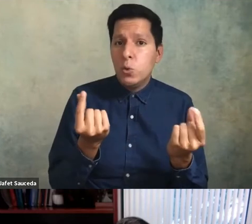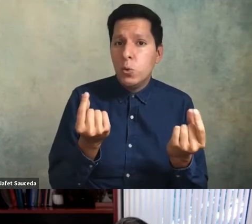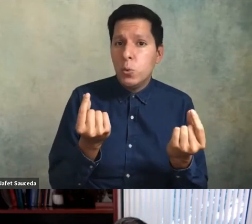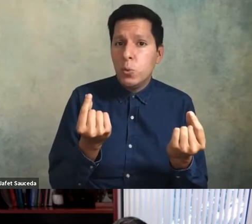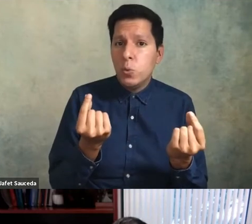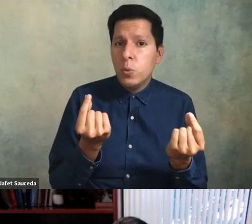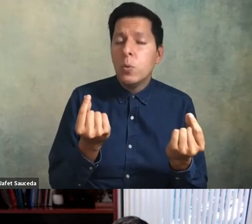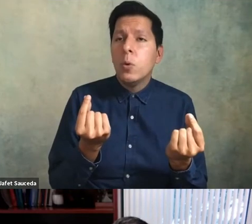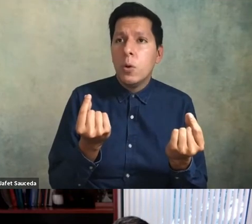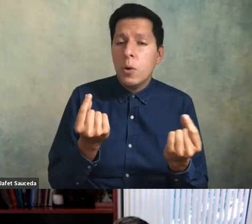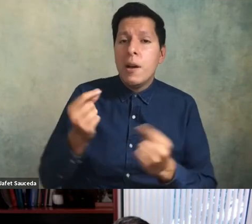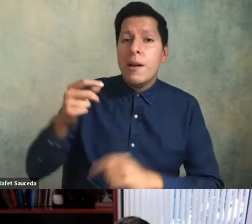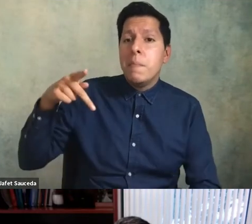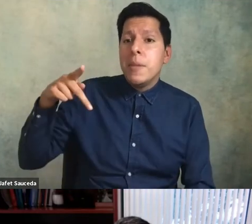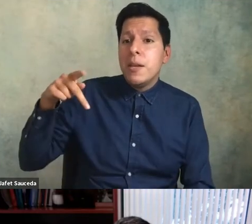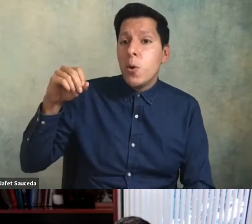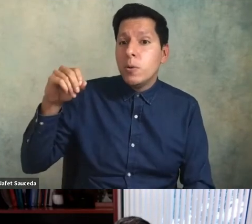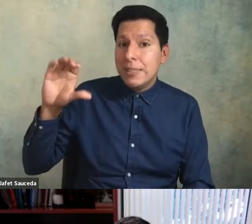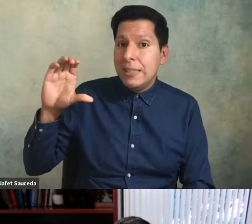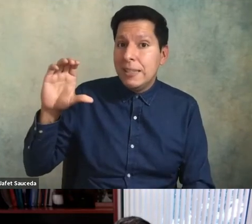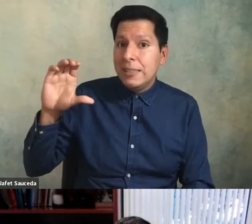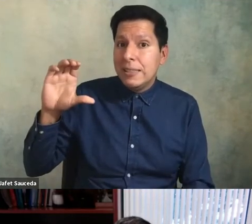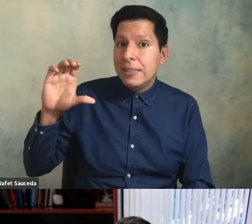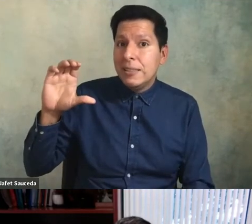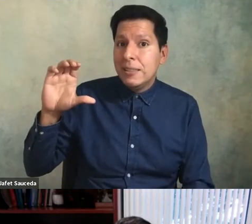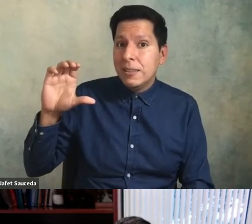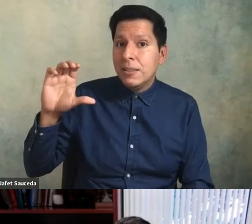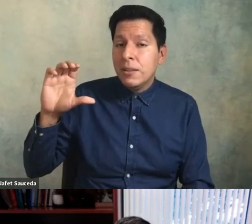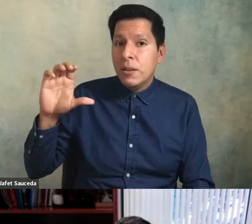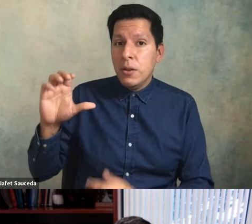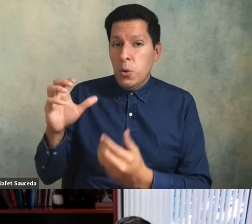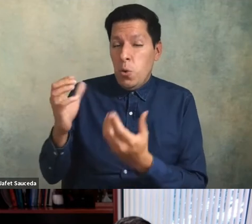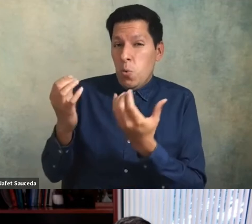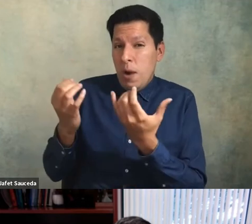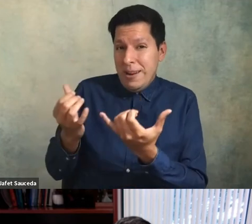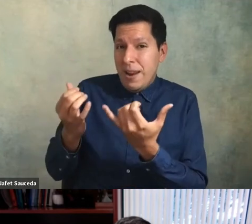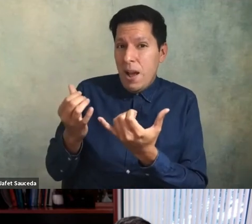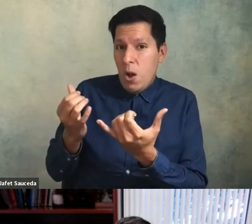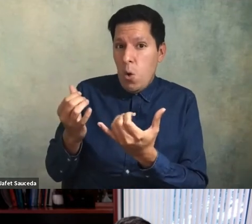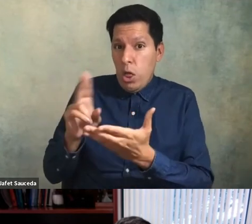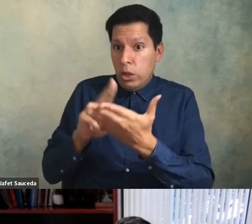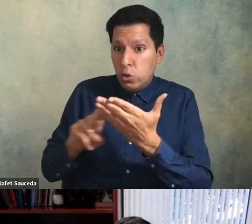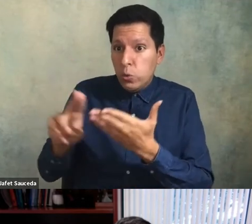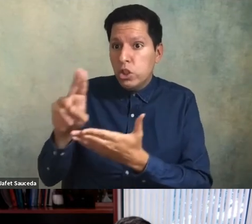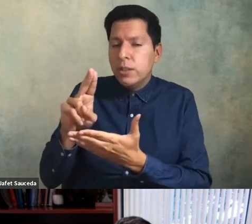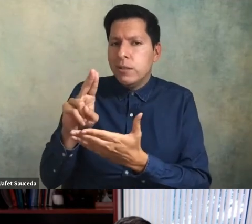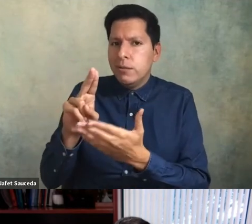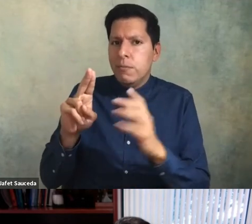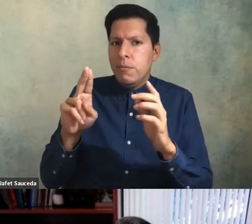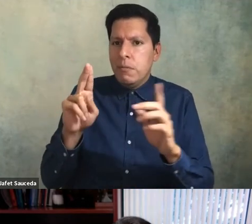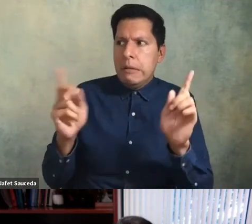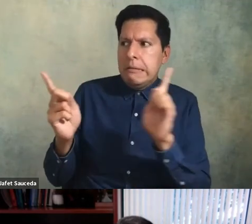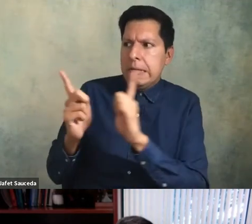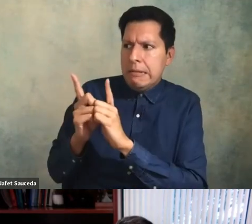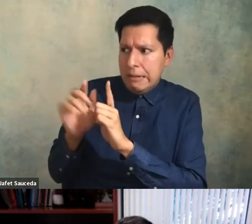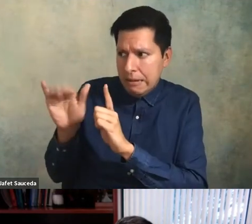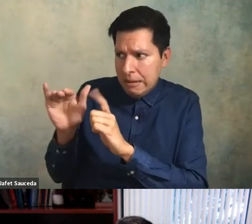the people of color who are contemporarily at the institution are consulted for advice on what can